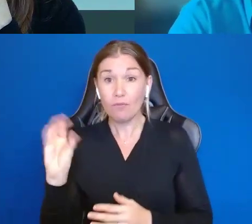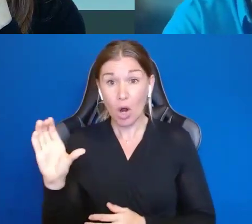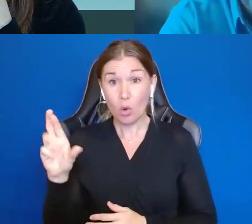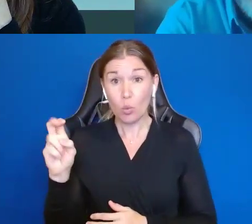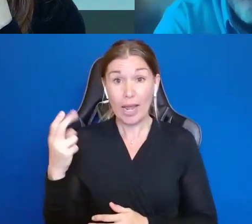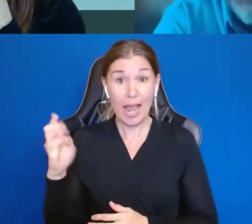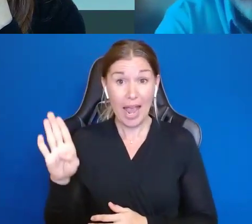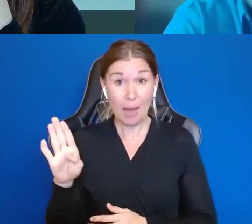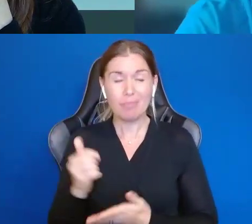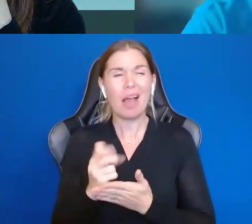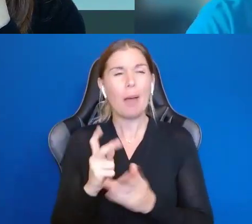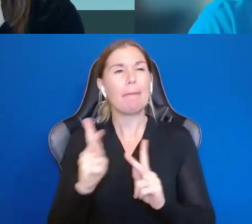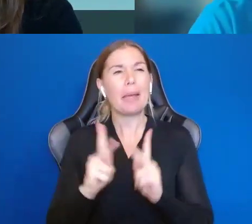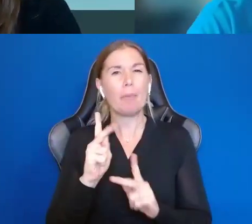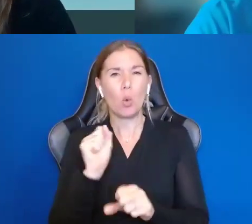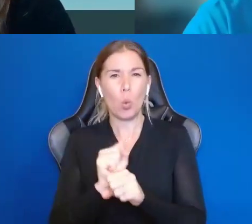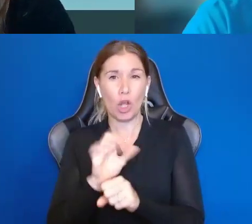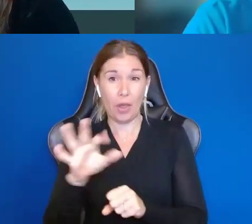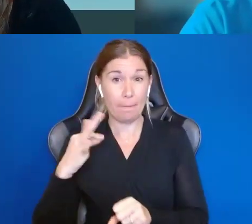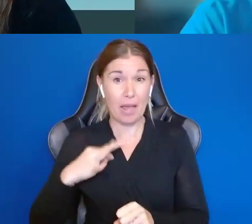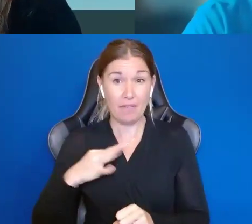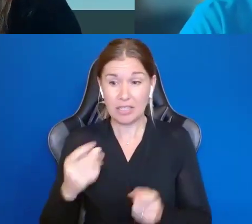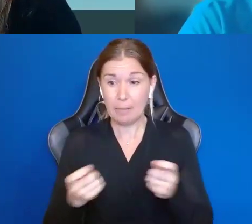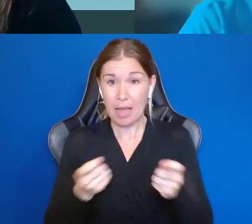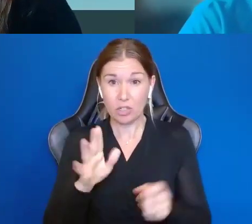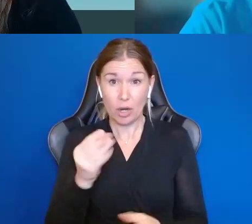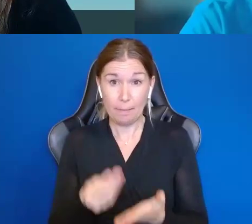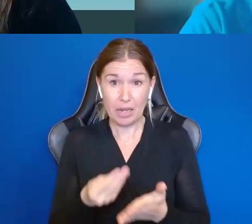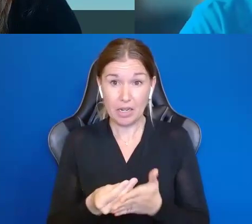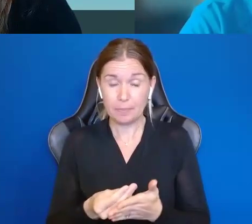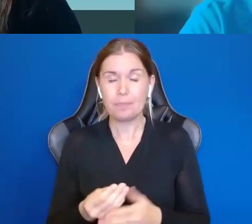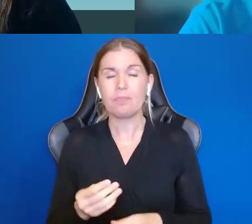manage their benefits and manage their money. There are lots of ways. I am happy